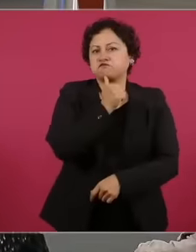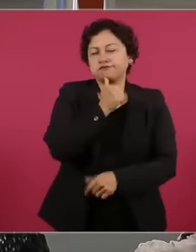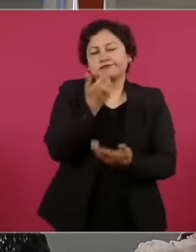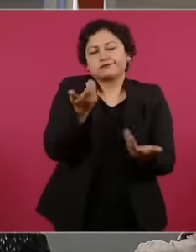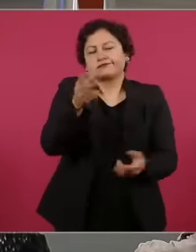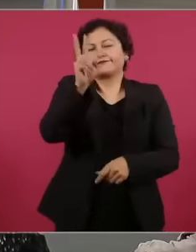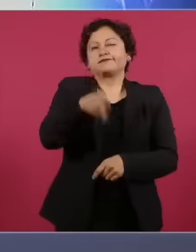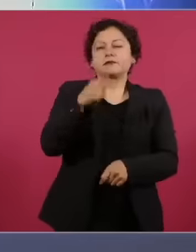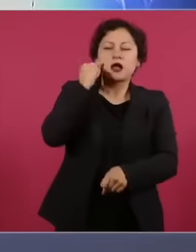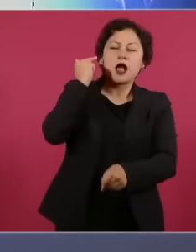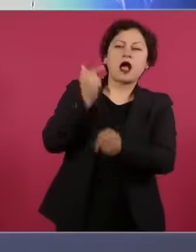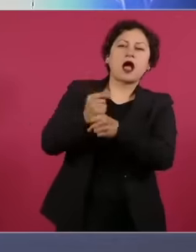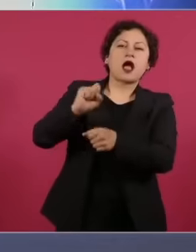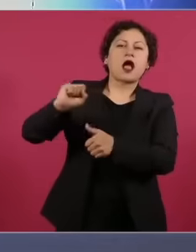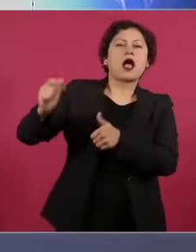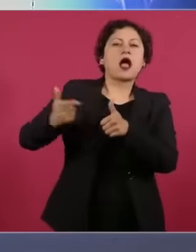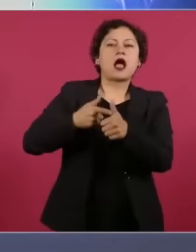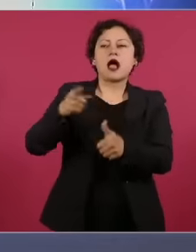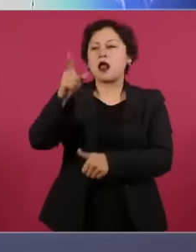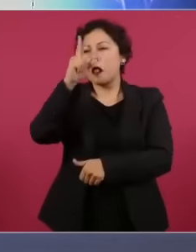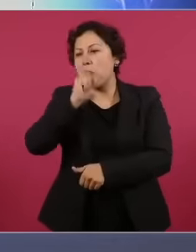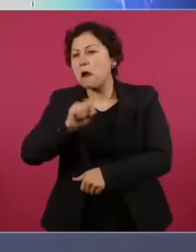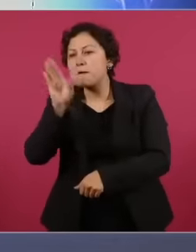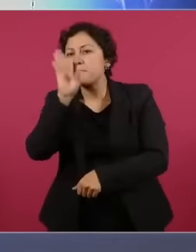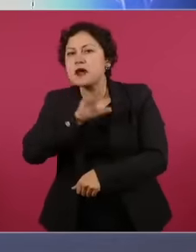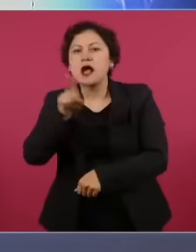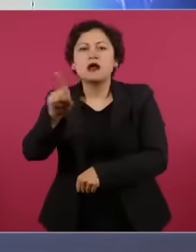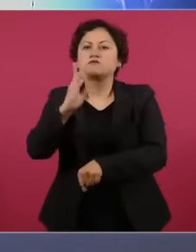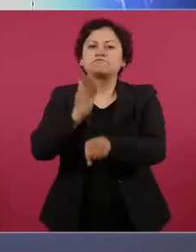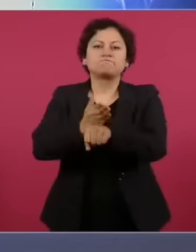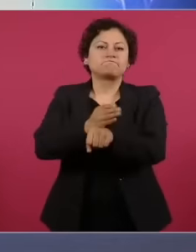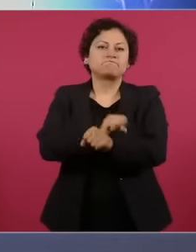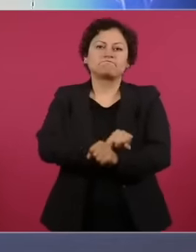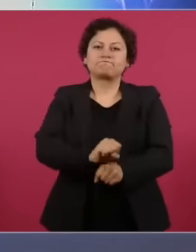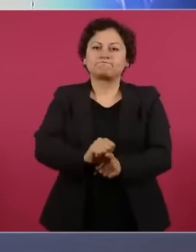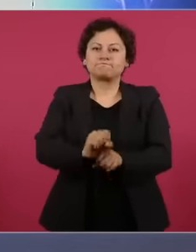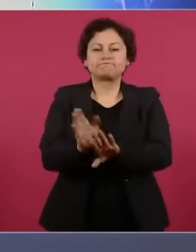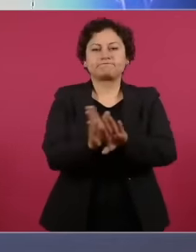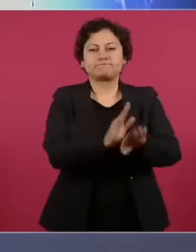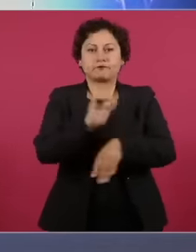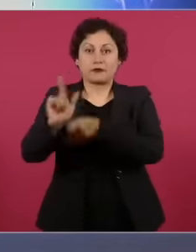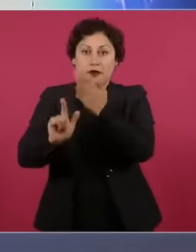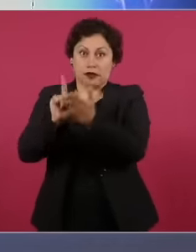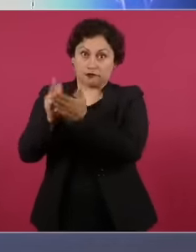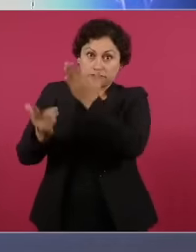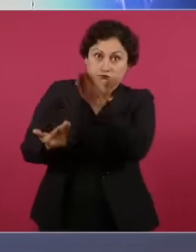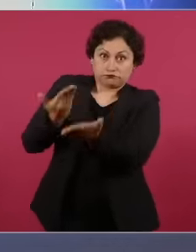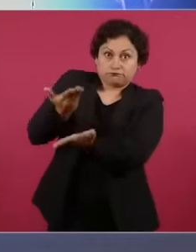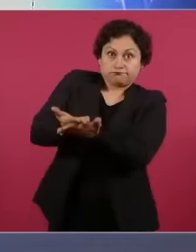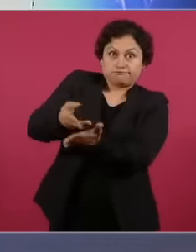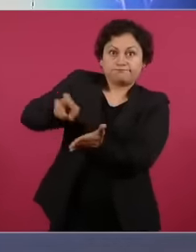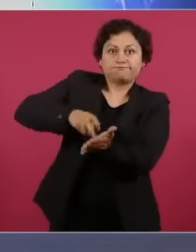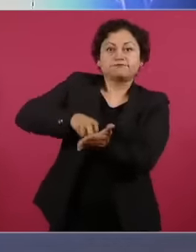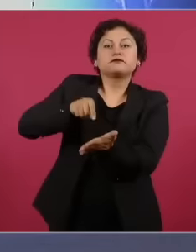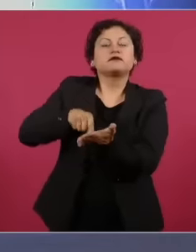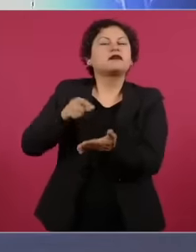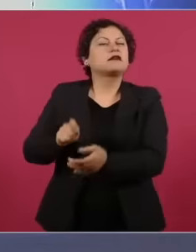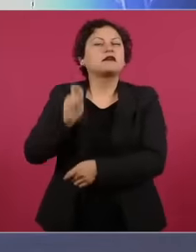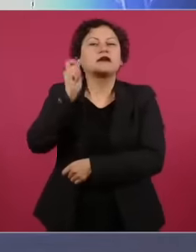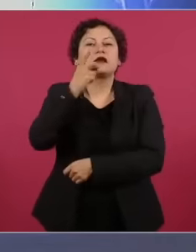exceptional sanctions. What does the reform propose? The reform proposes the creation of a court of judicial discipline